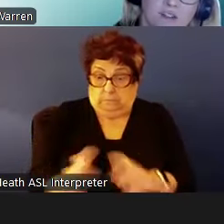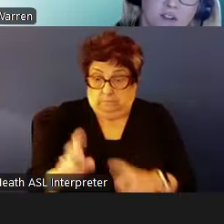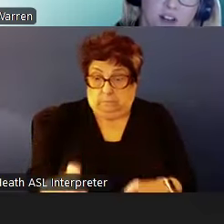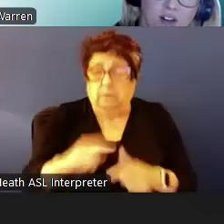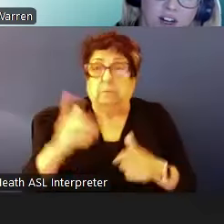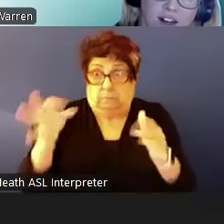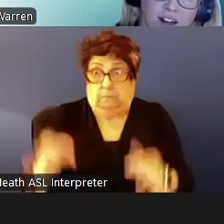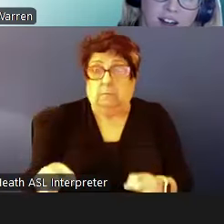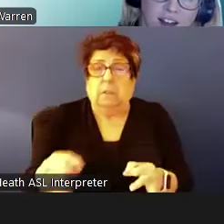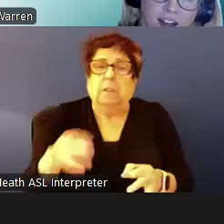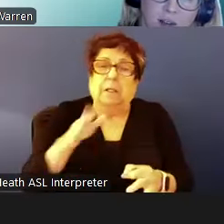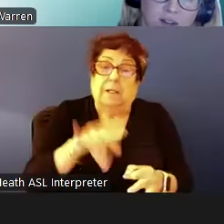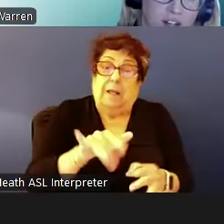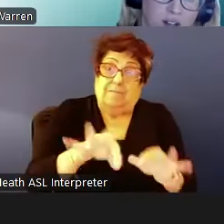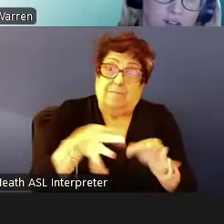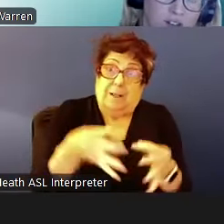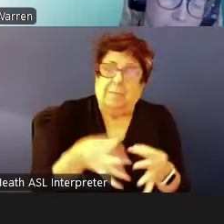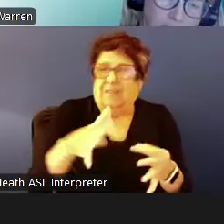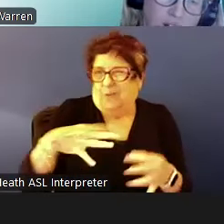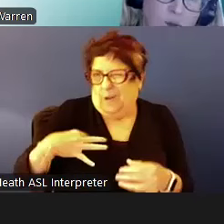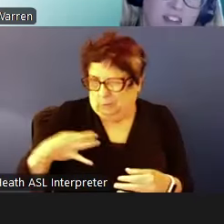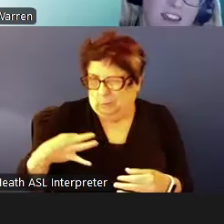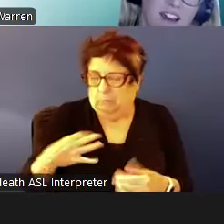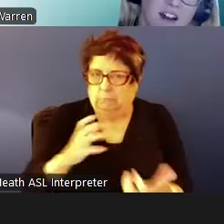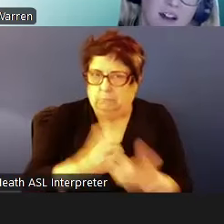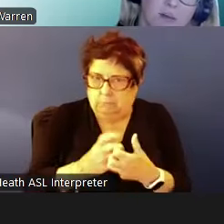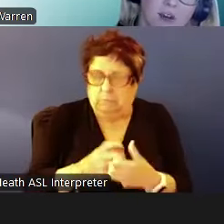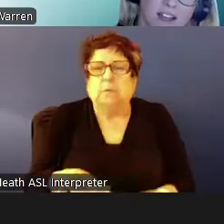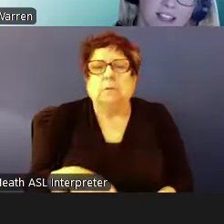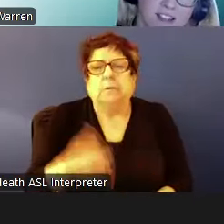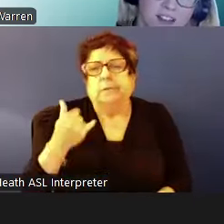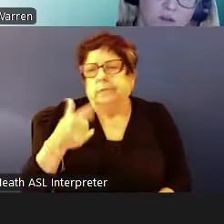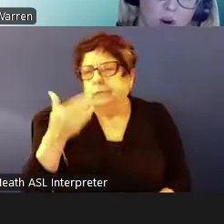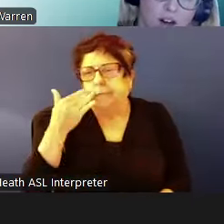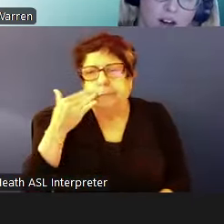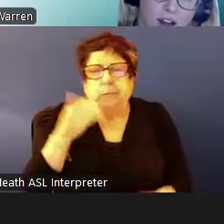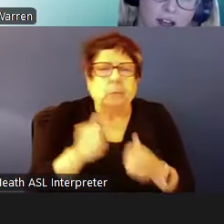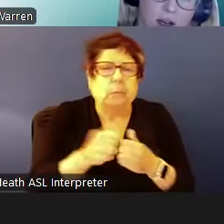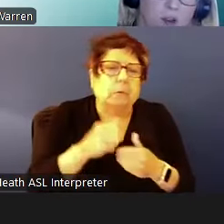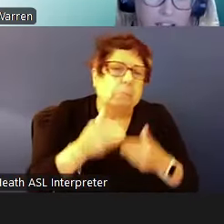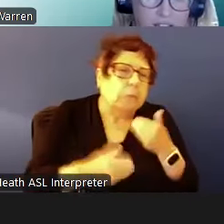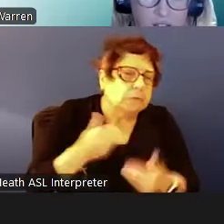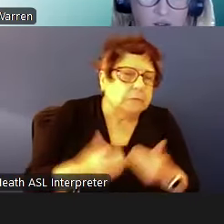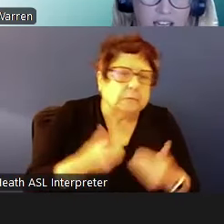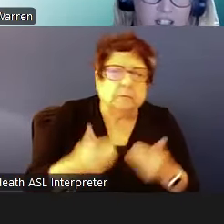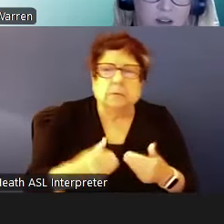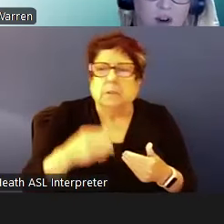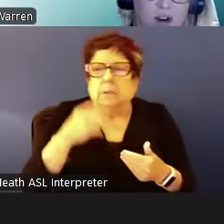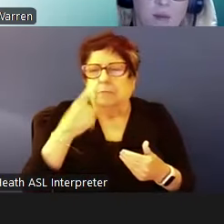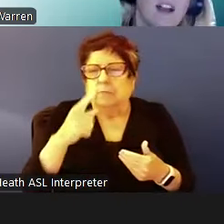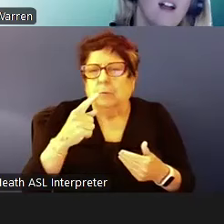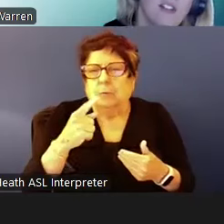you are familiar at all with the process for applying to the HCV program, there is